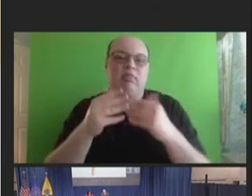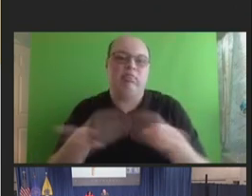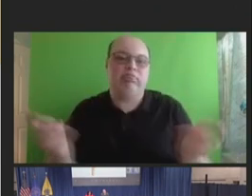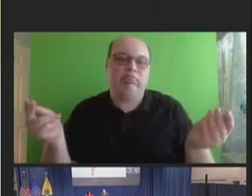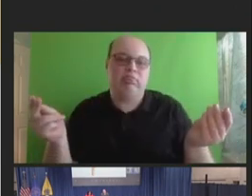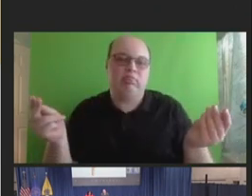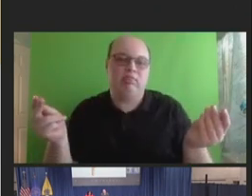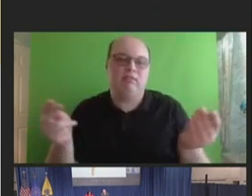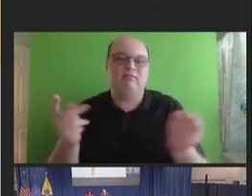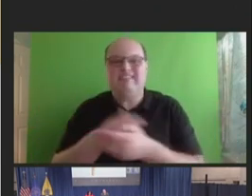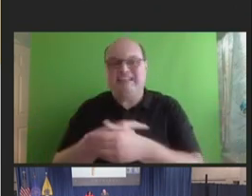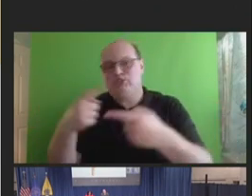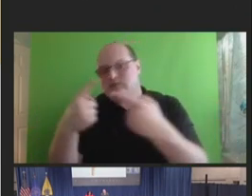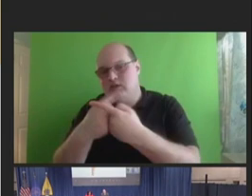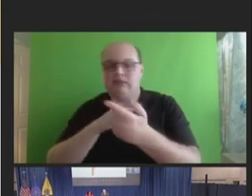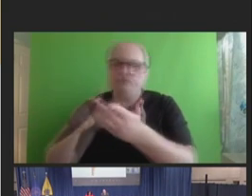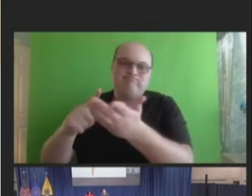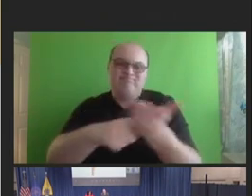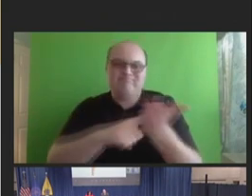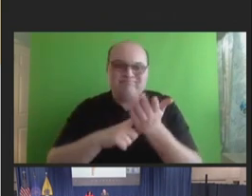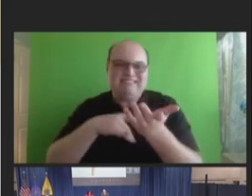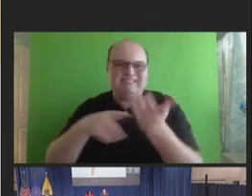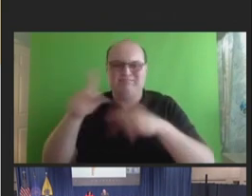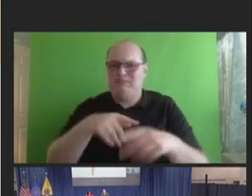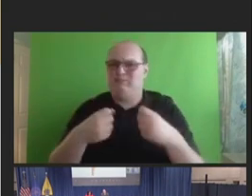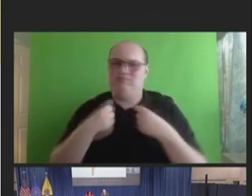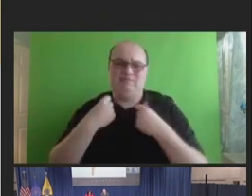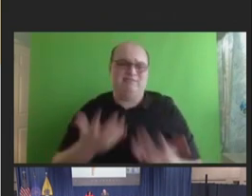and these discussions. And folks are tired, right? Even on the healthcare